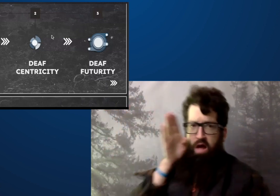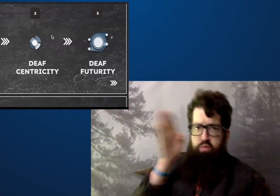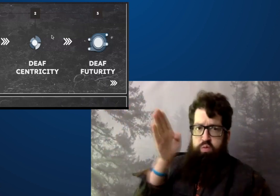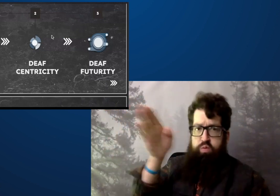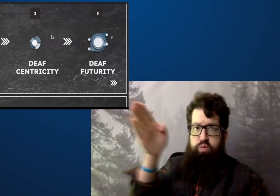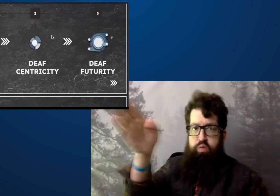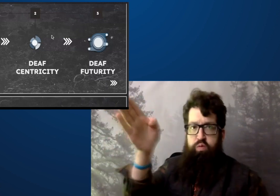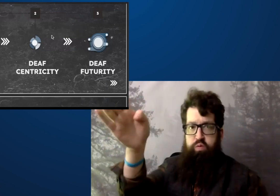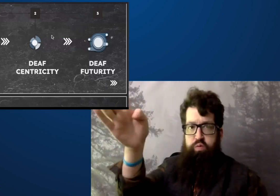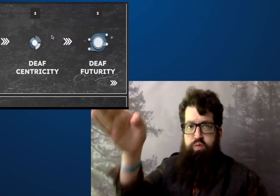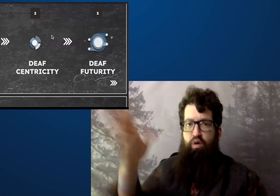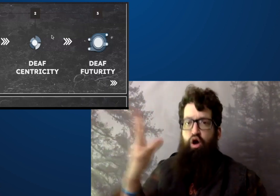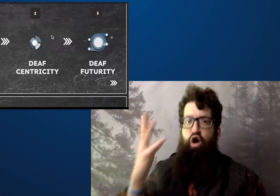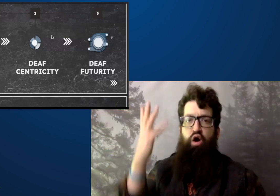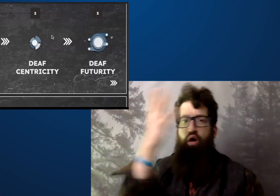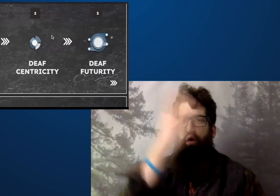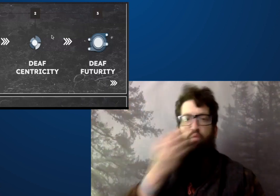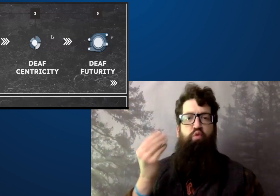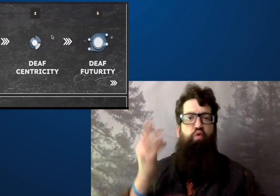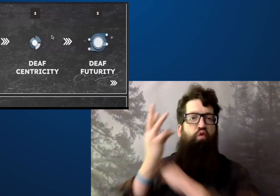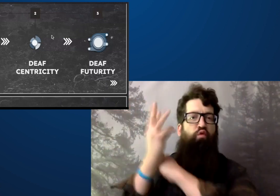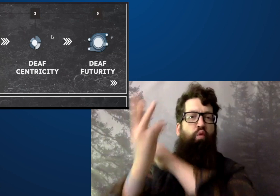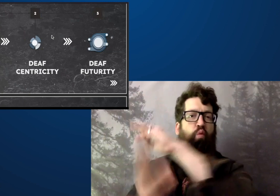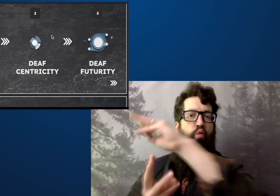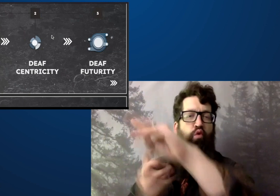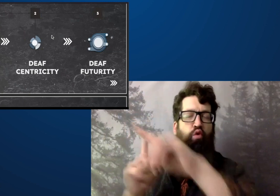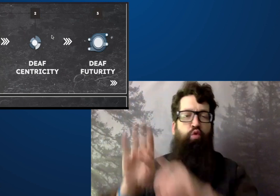But let's look to the future.